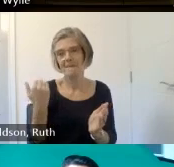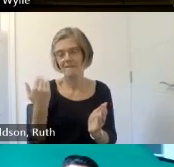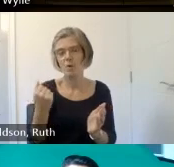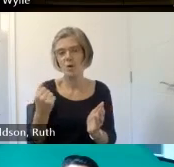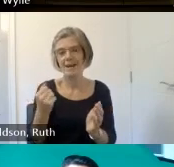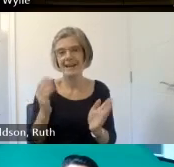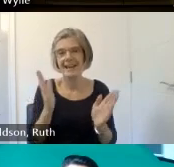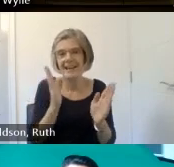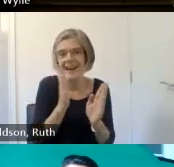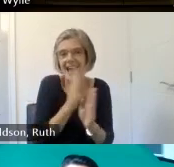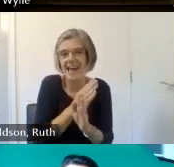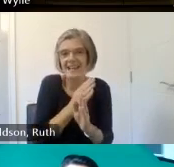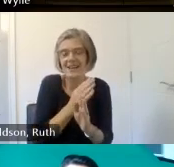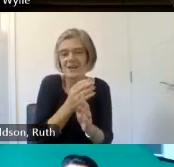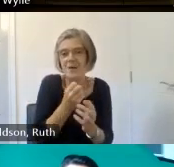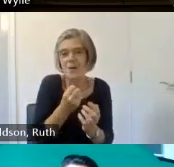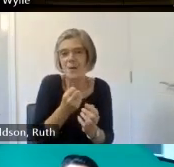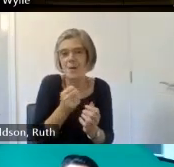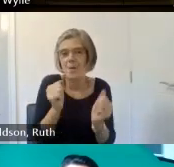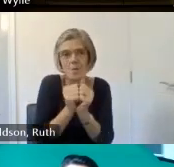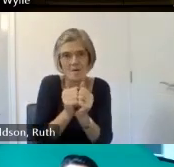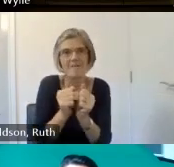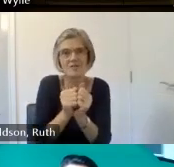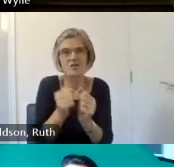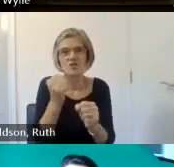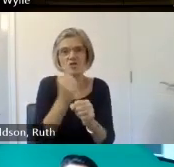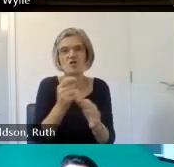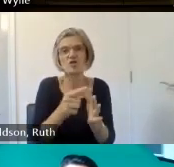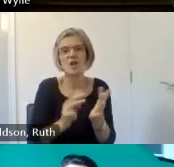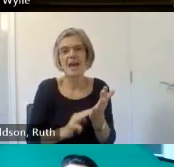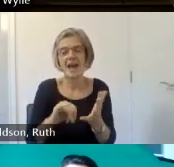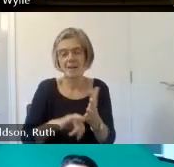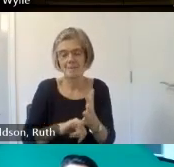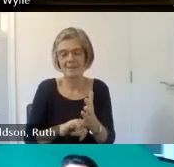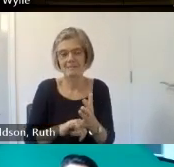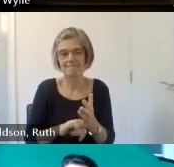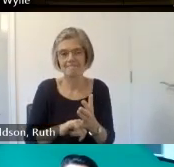this was that these were the people embedded within their communities that would know who